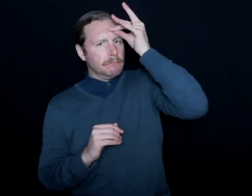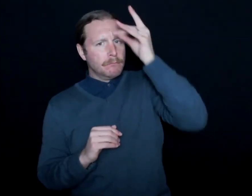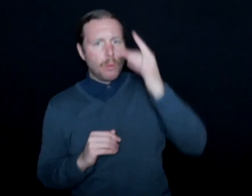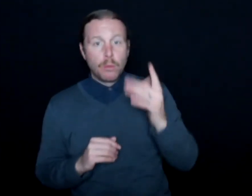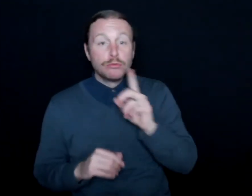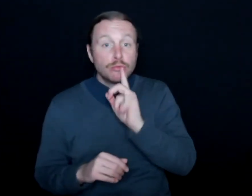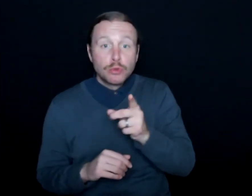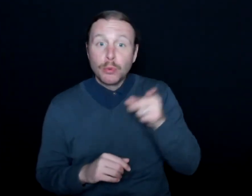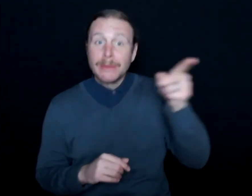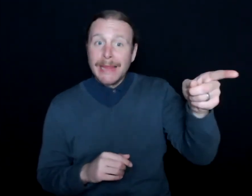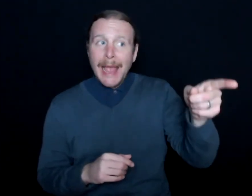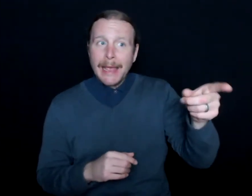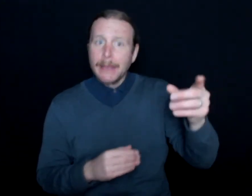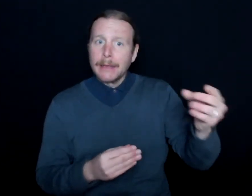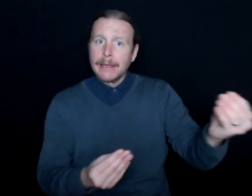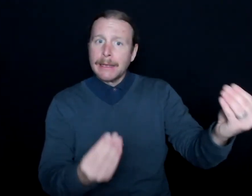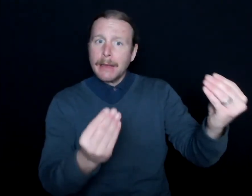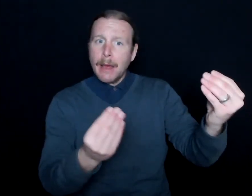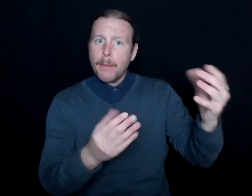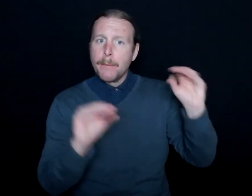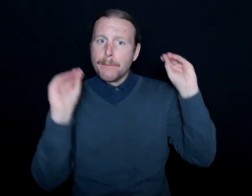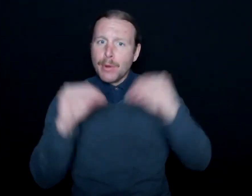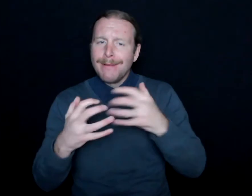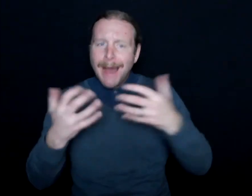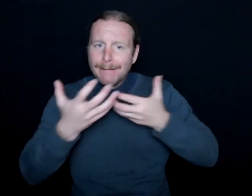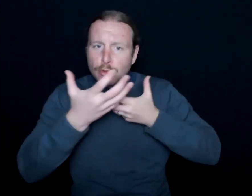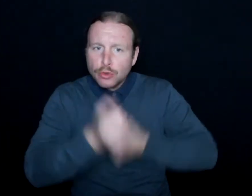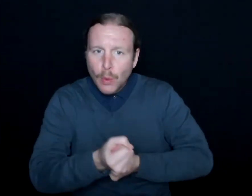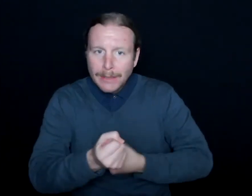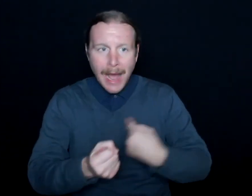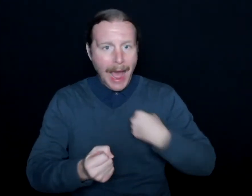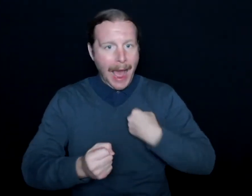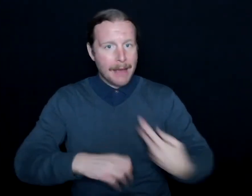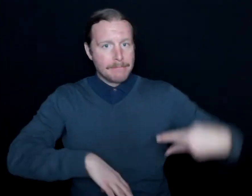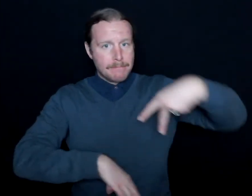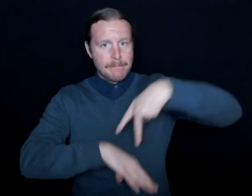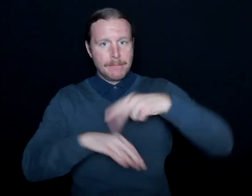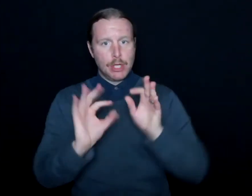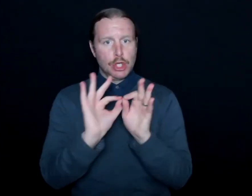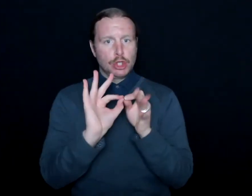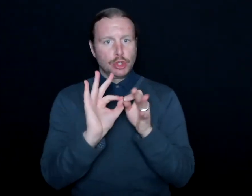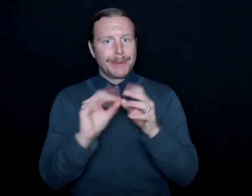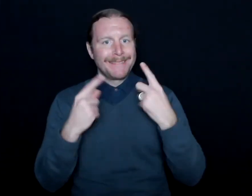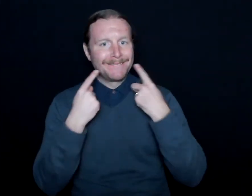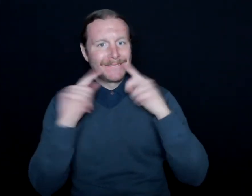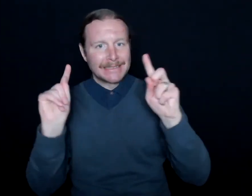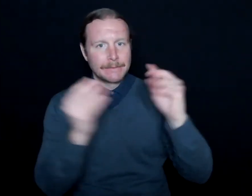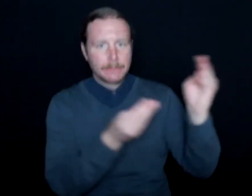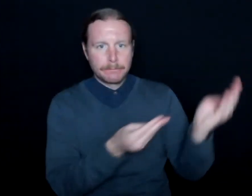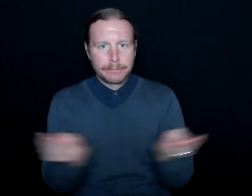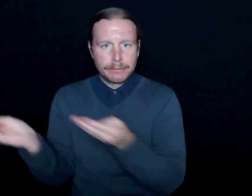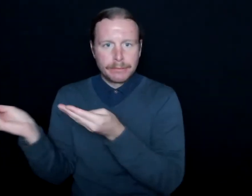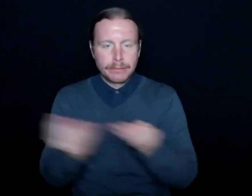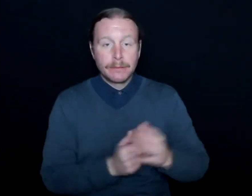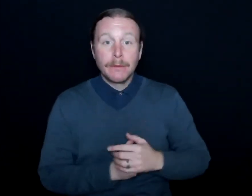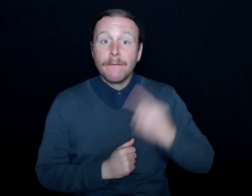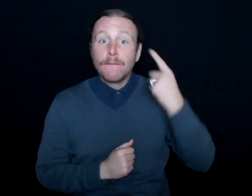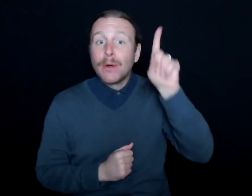They put a lot of trust in me that I was getting up there and interpreting effectively. For the deaf and hard of hearing community